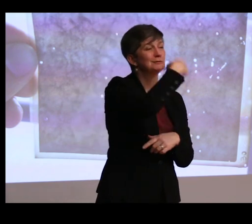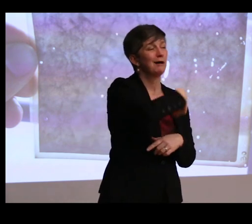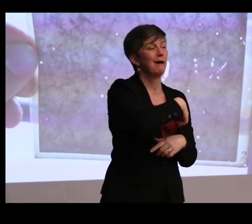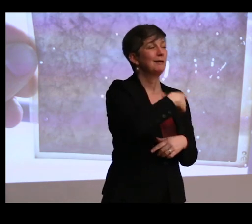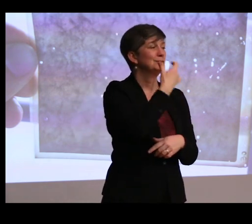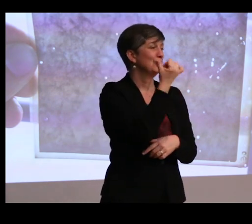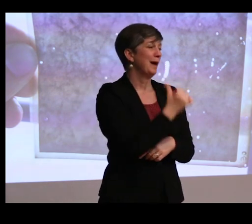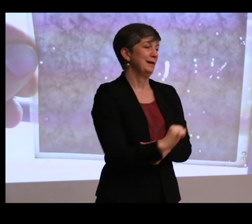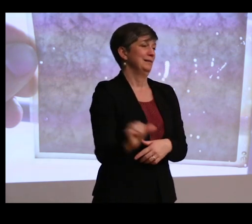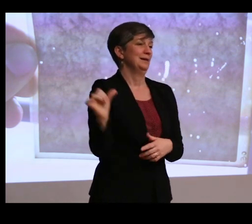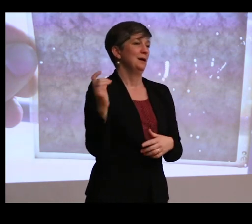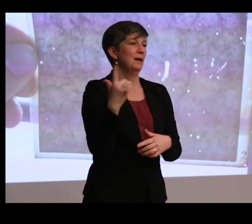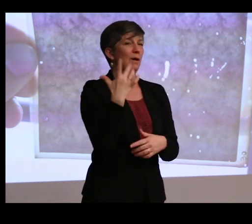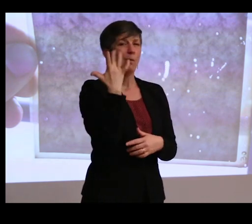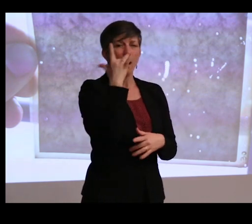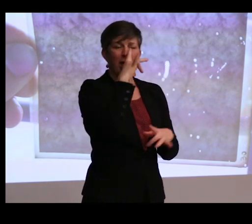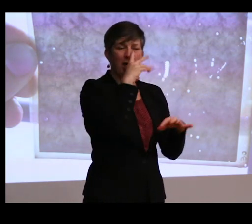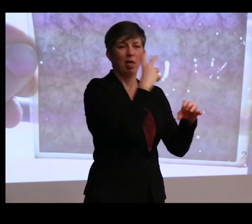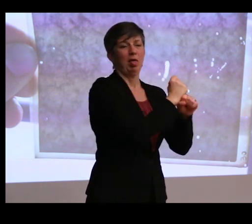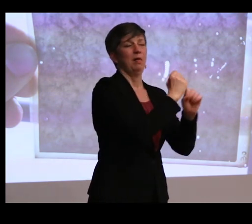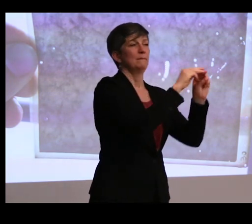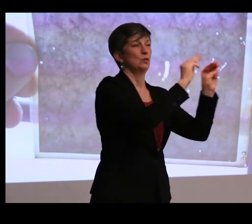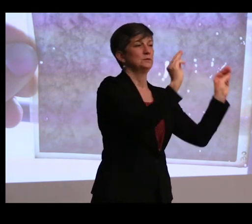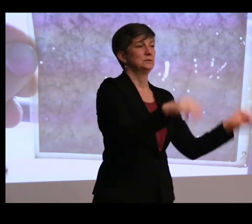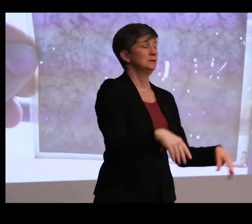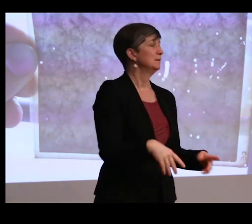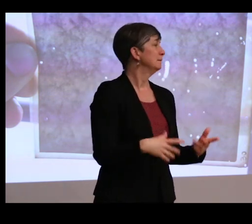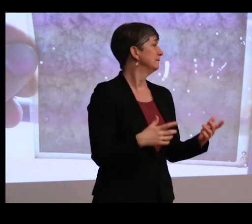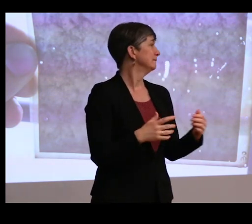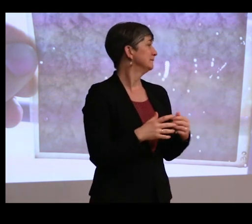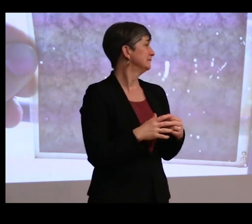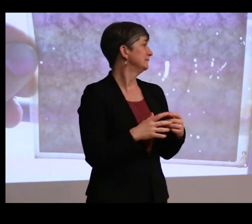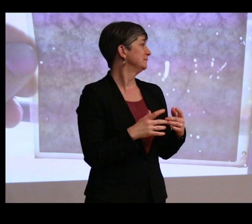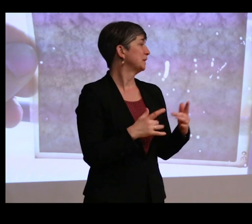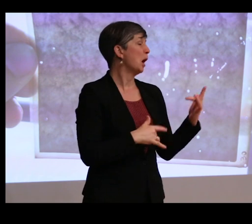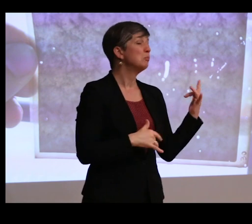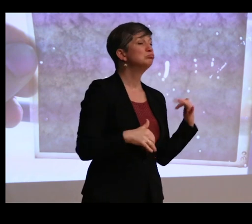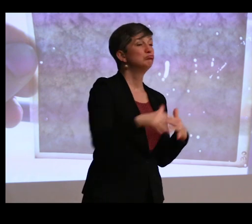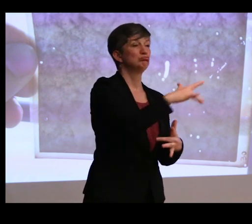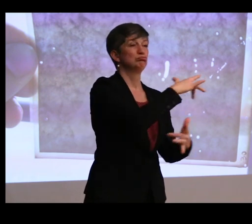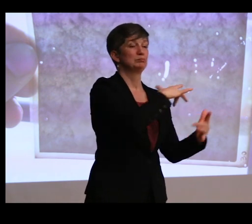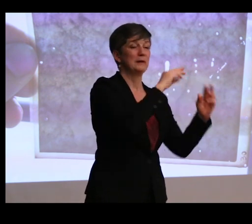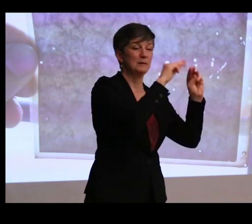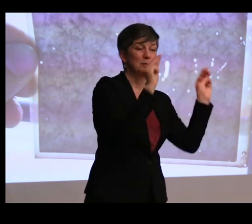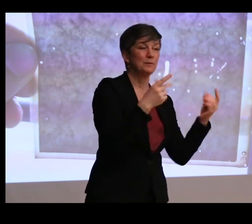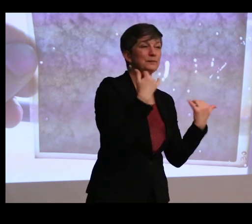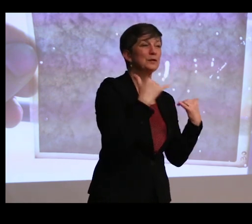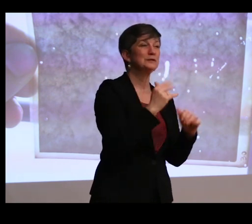What is drawing them here? And yet just by hanging around in the museum, you still see people come through,